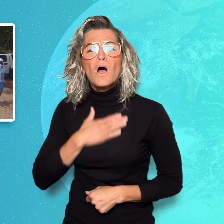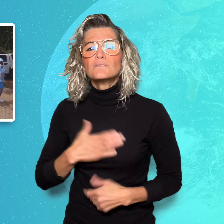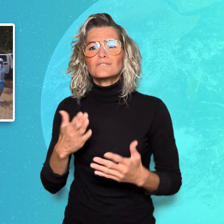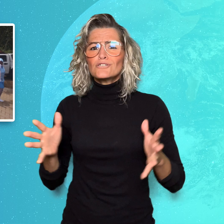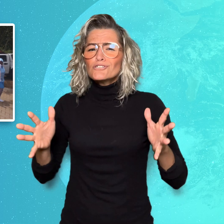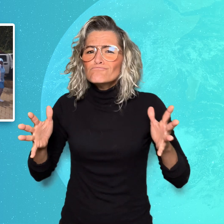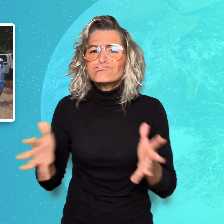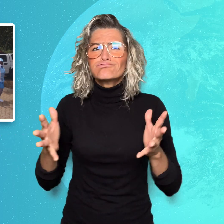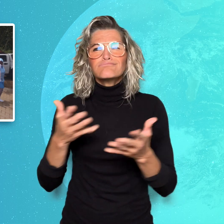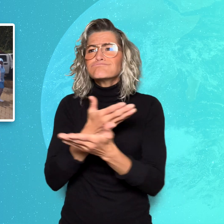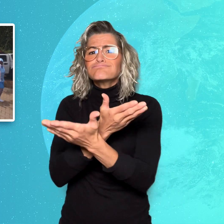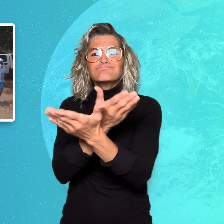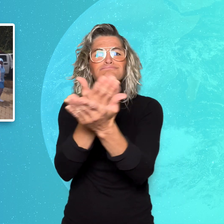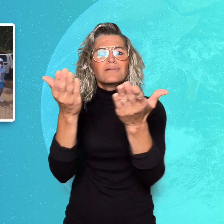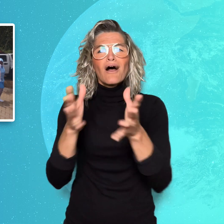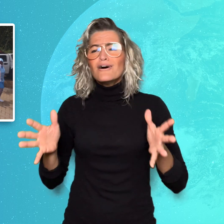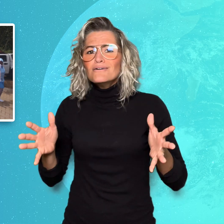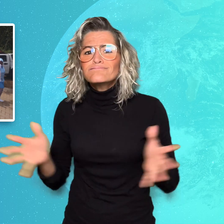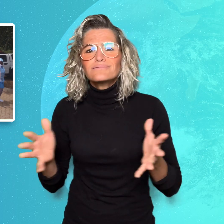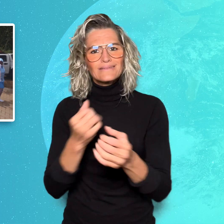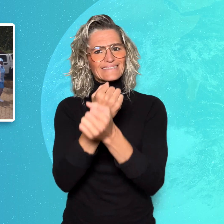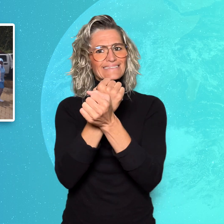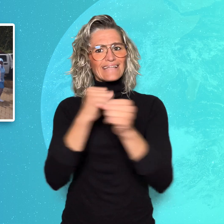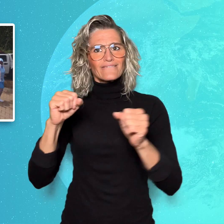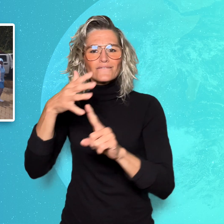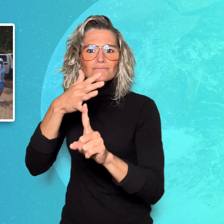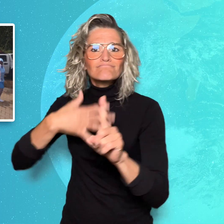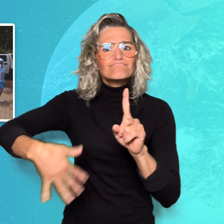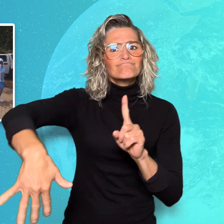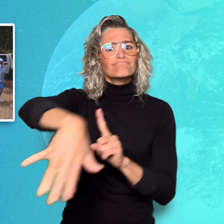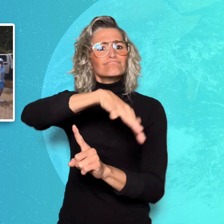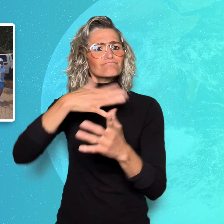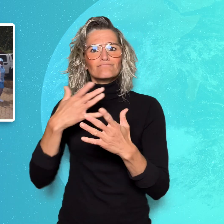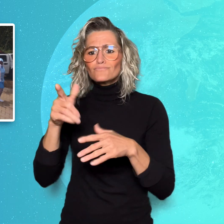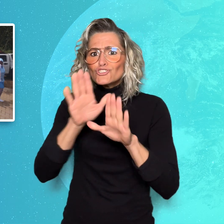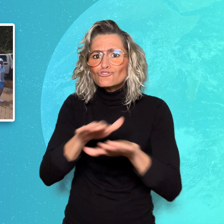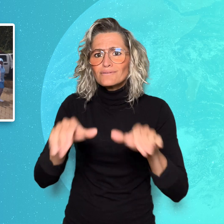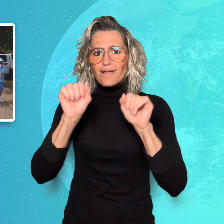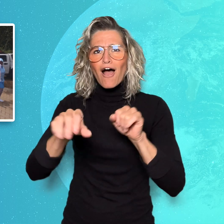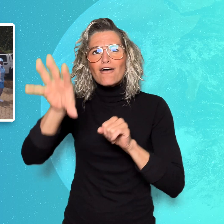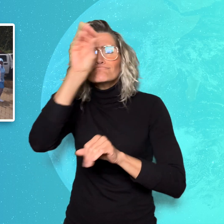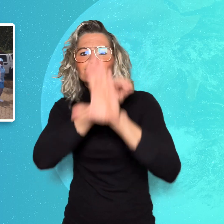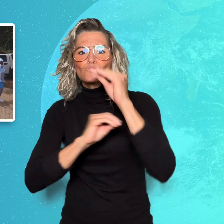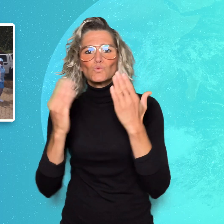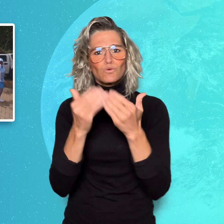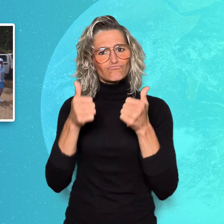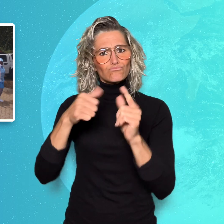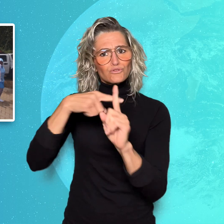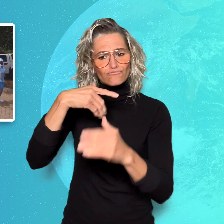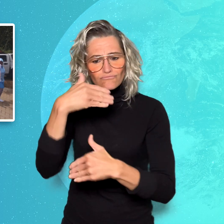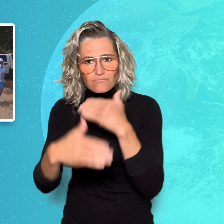create a safe place for learning and enjoying sports.